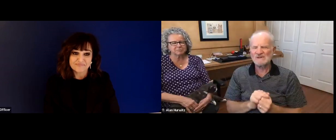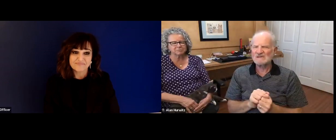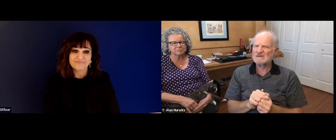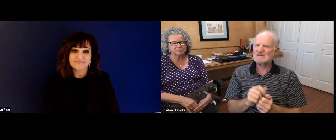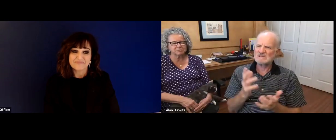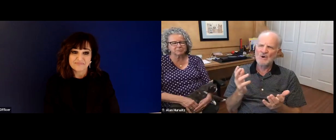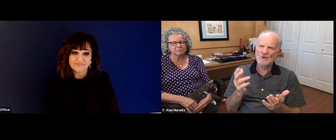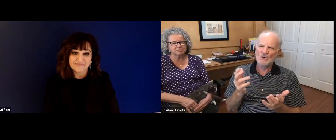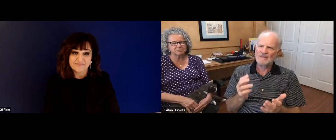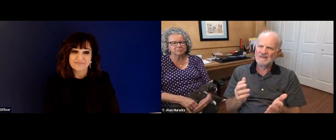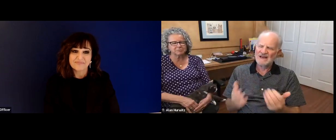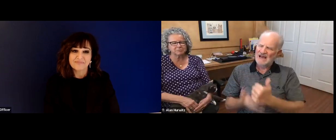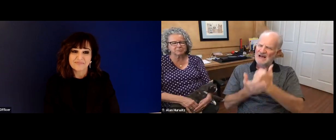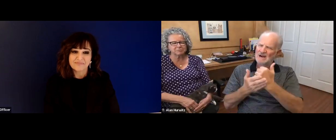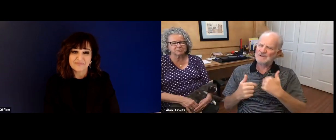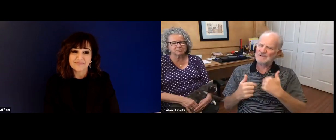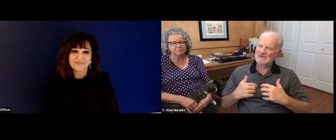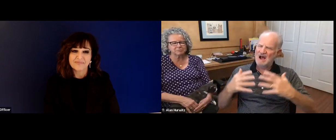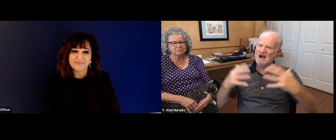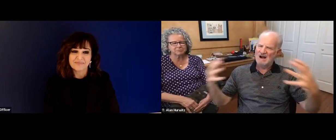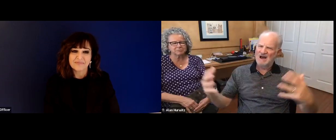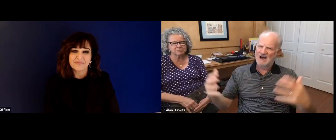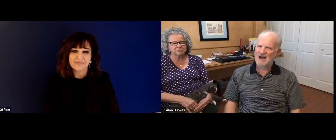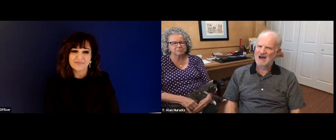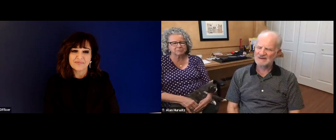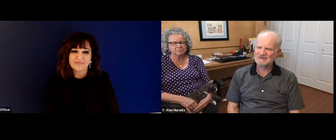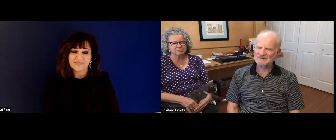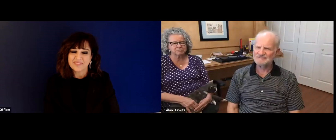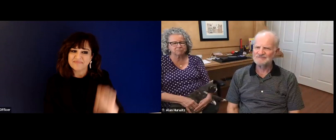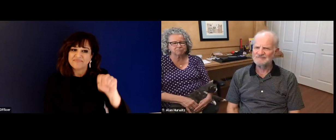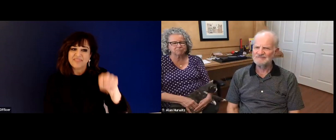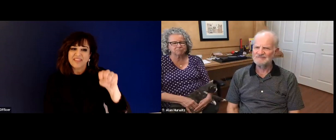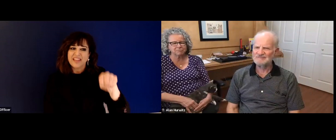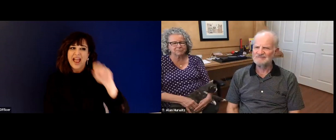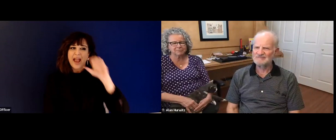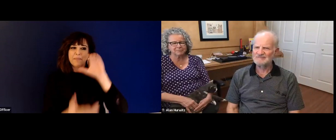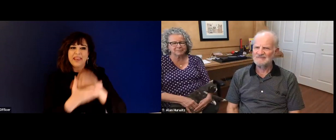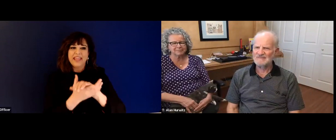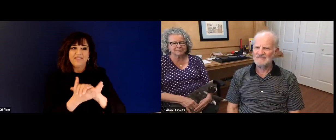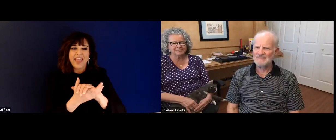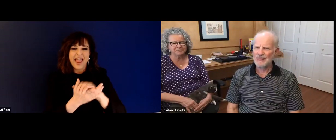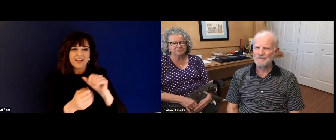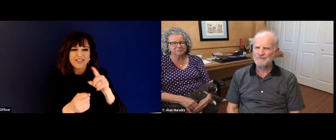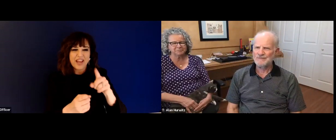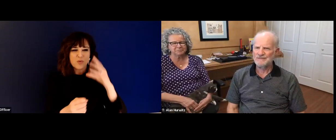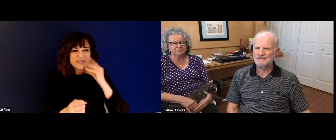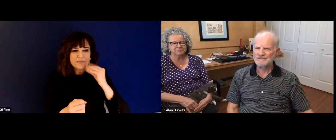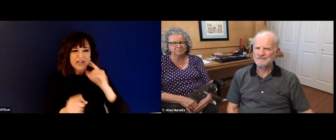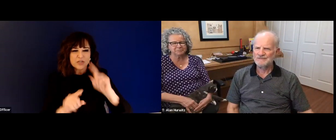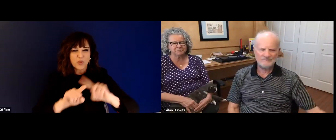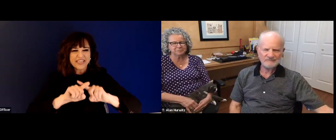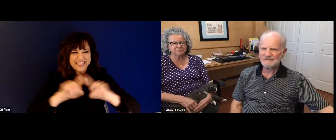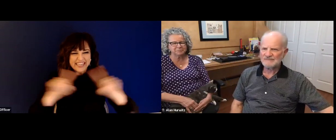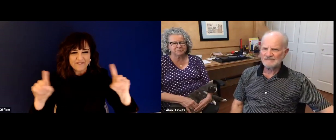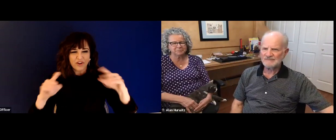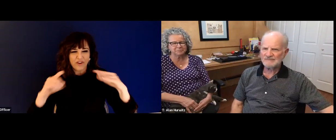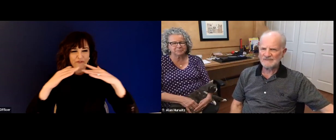perceptions and perspectives. But we all get kind of to the same page, we all have a similar goal, which is advancing our